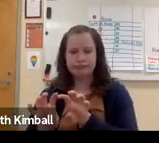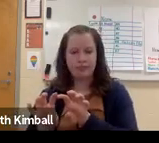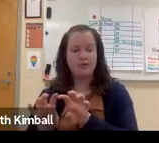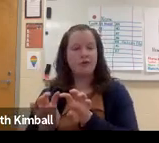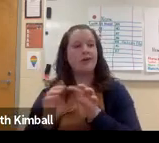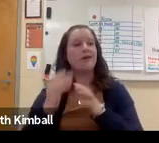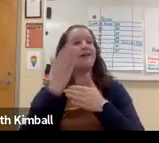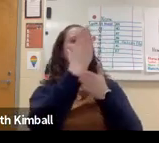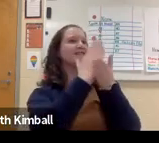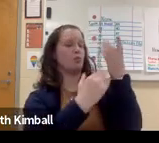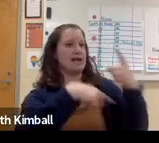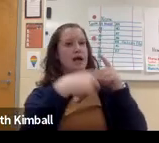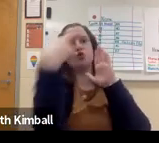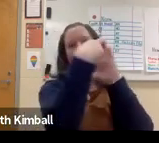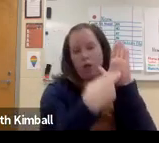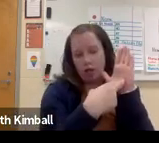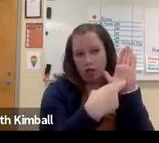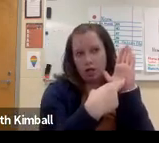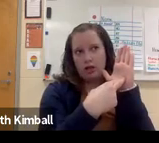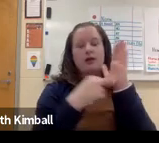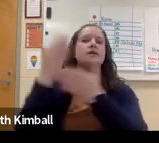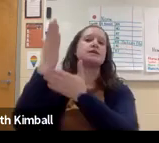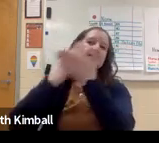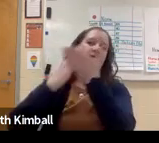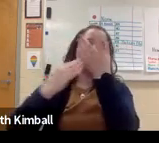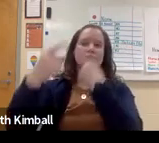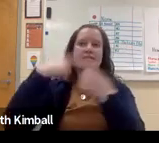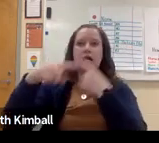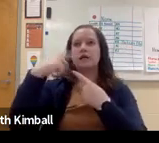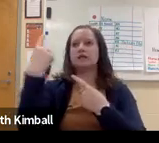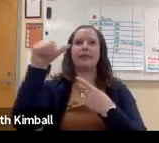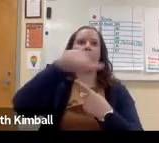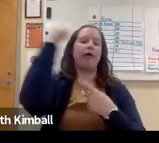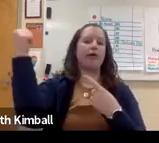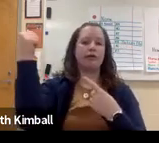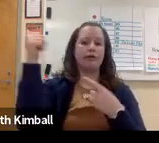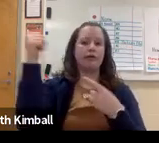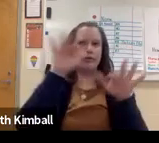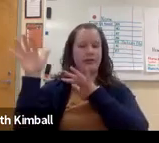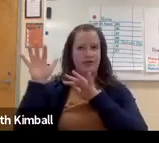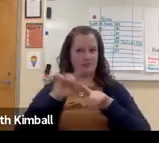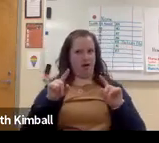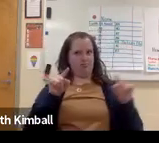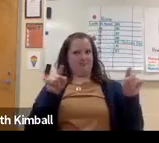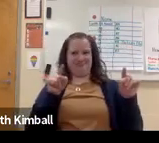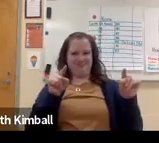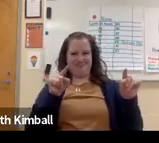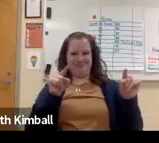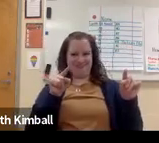One person might sign it this way, and then another person might sign it like this. More like a rule.